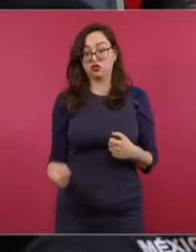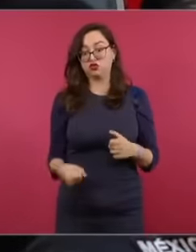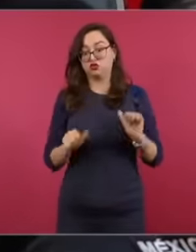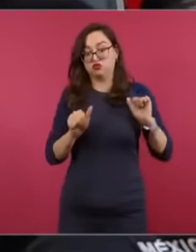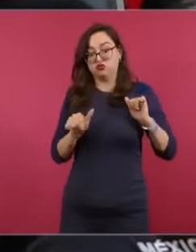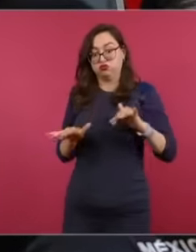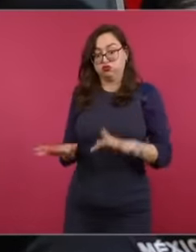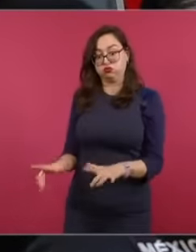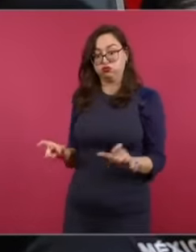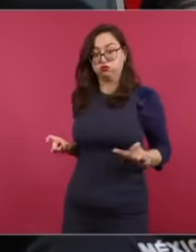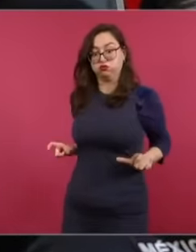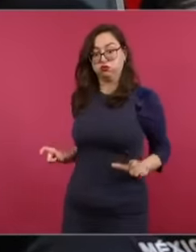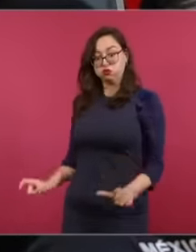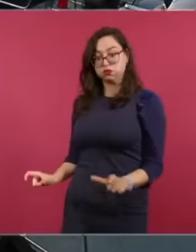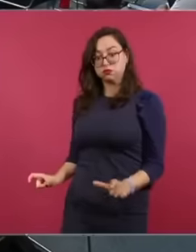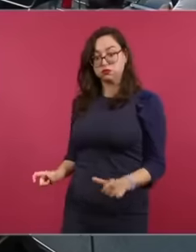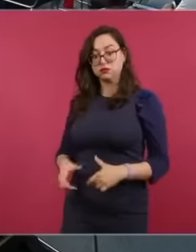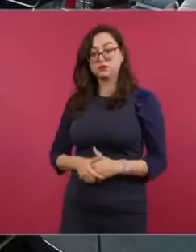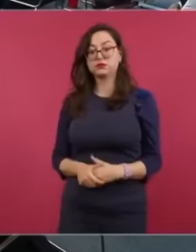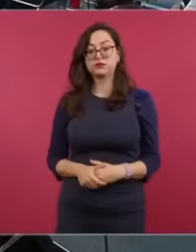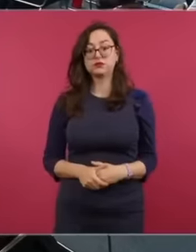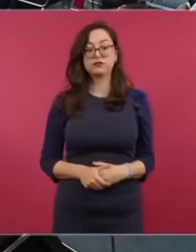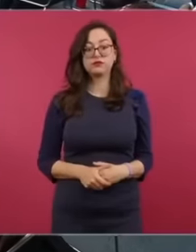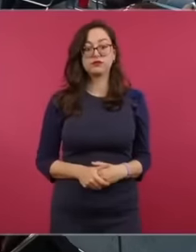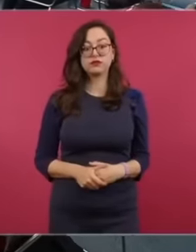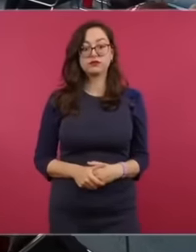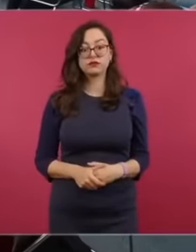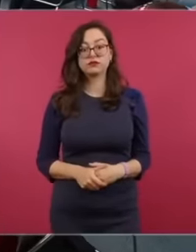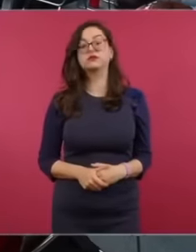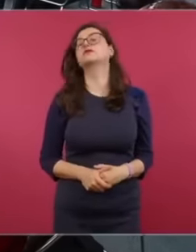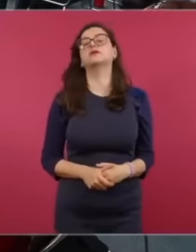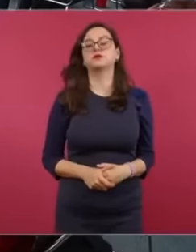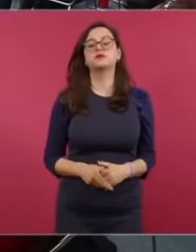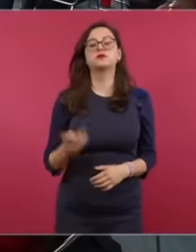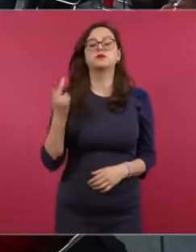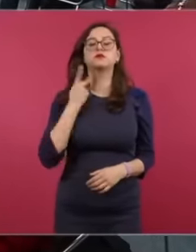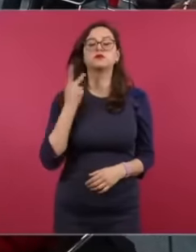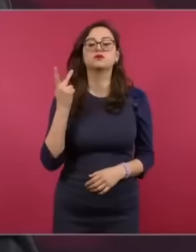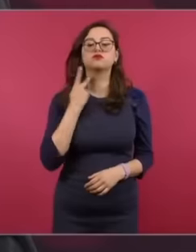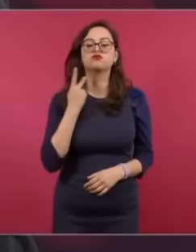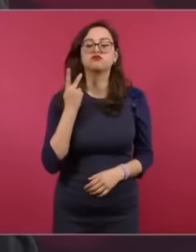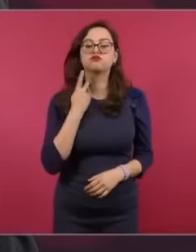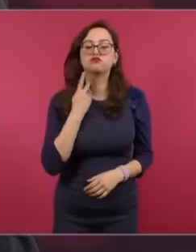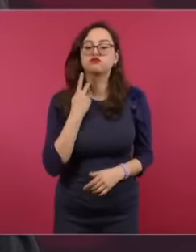migrants because politics is also choosing between